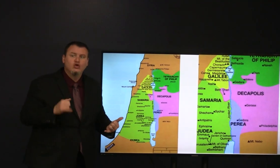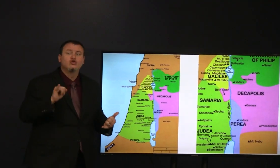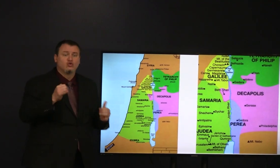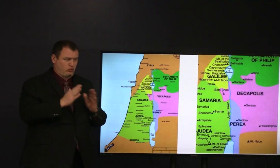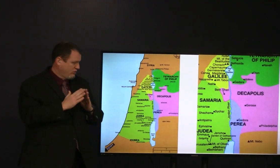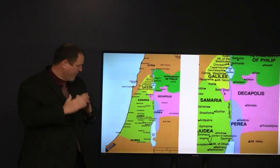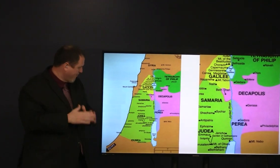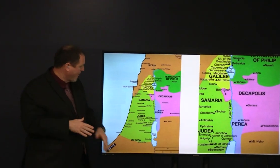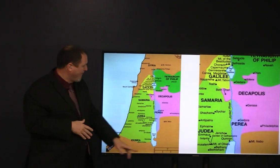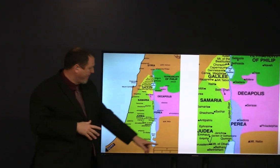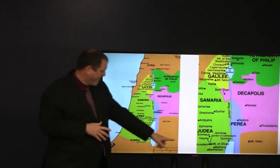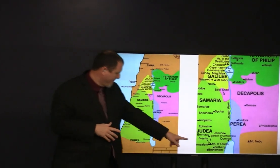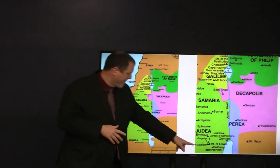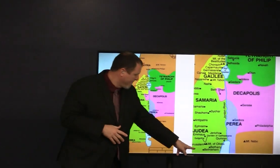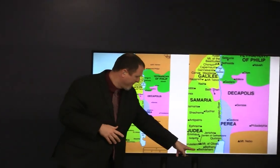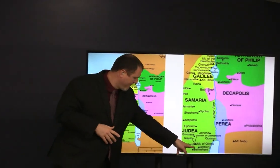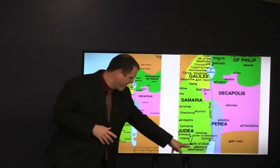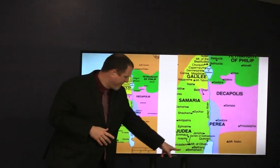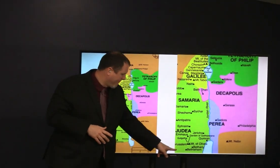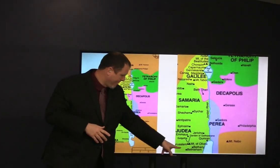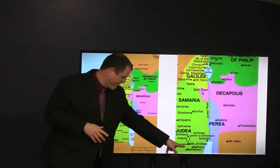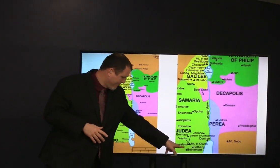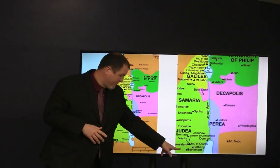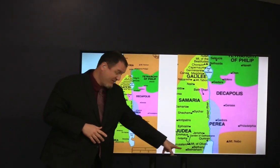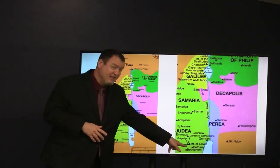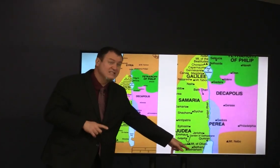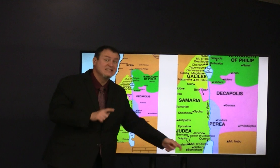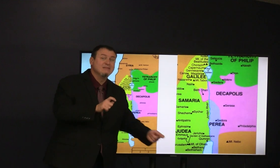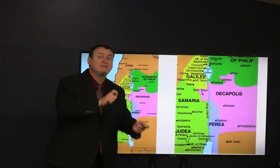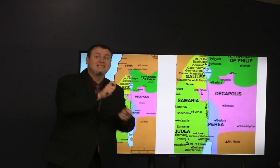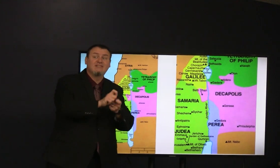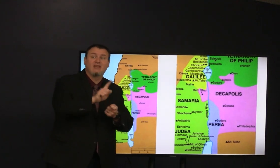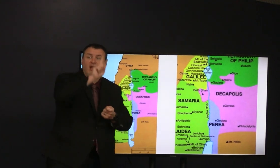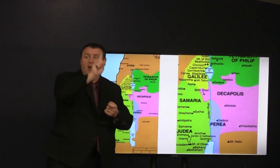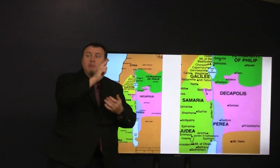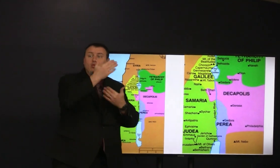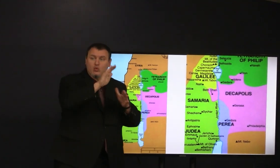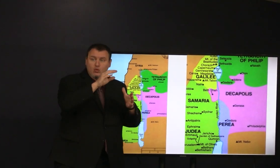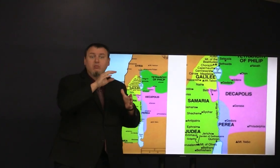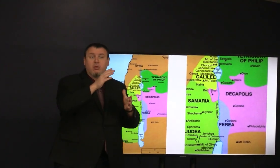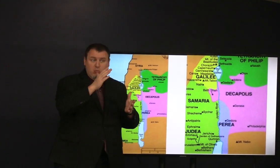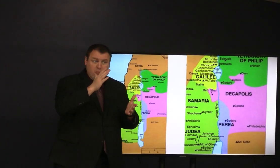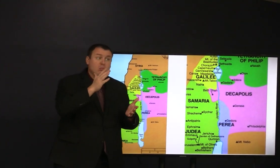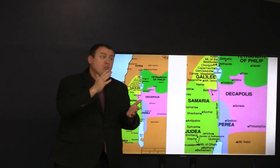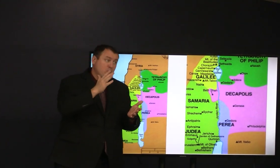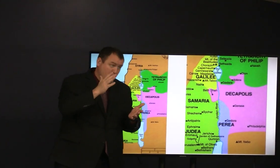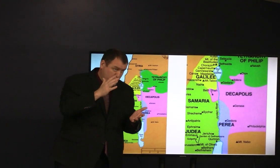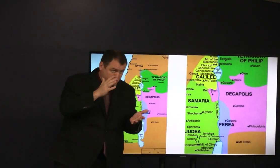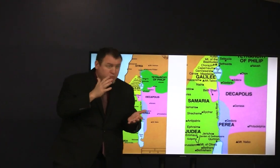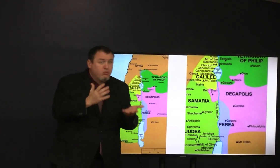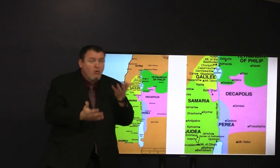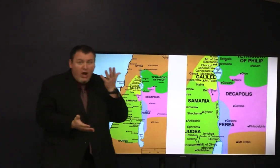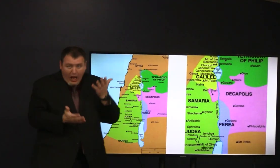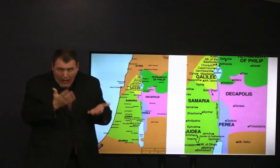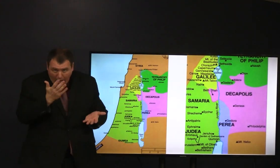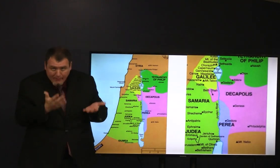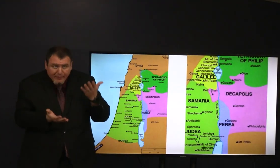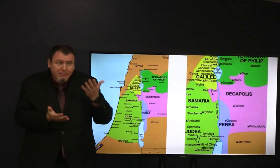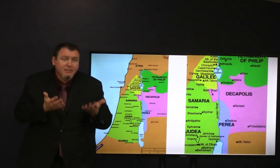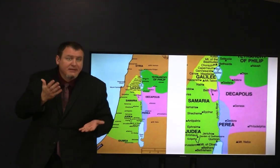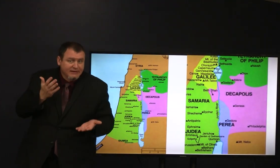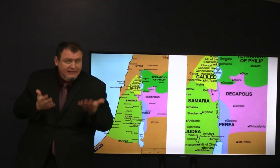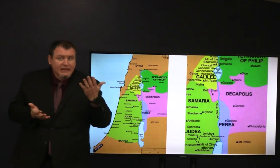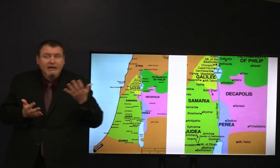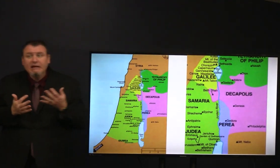for today's sermon we're in Jerusalem and specifically in the upper room probably